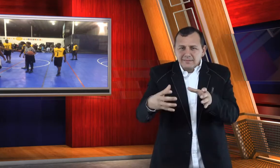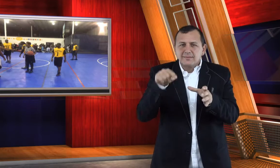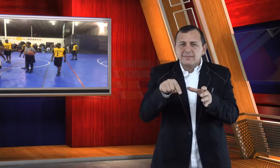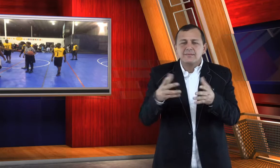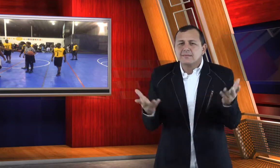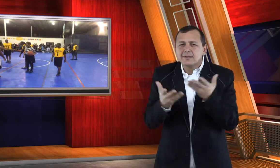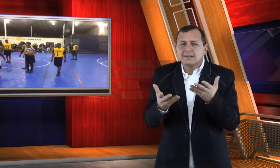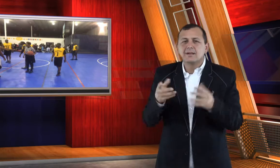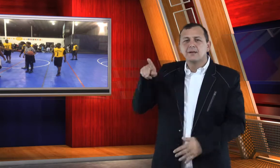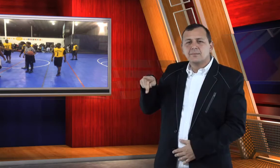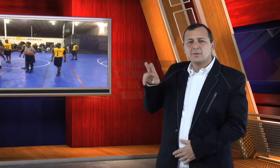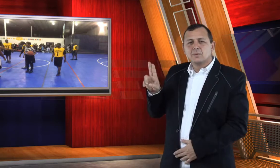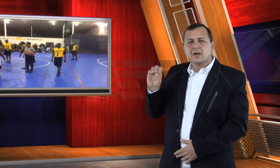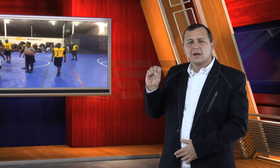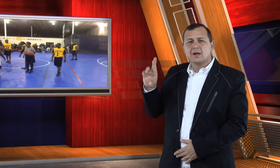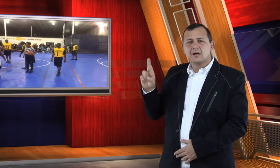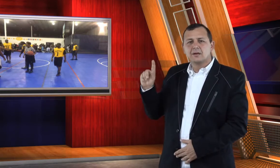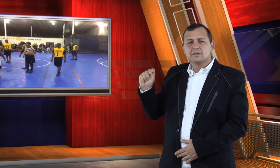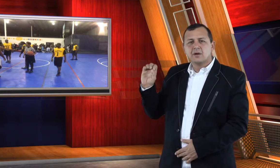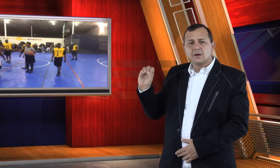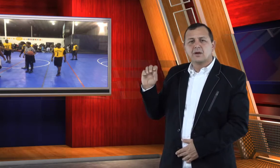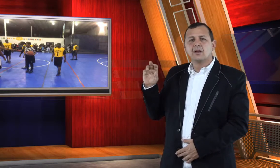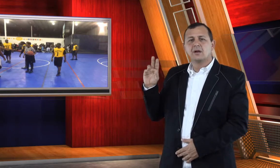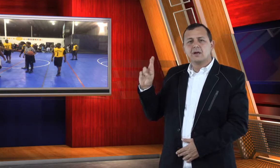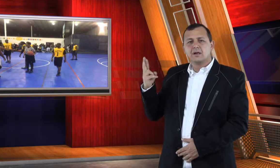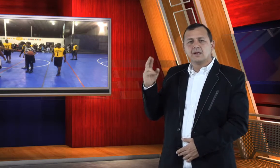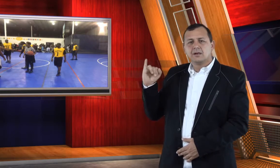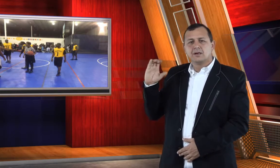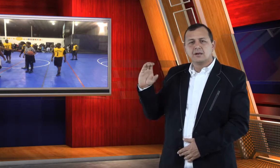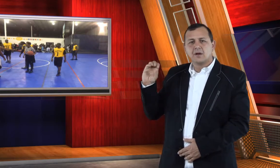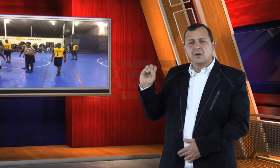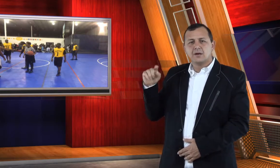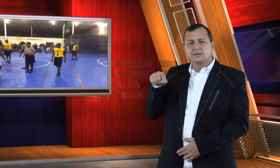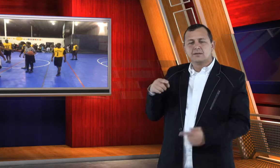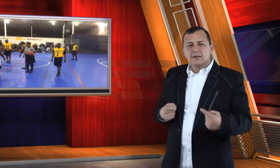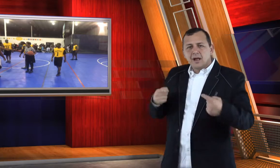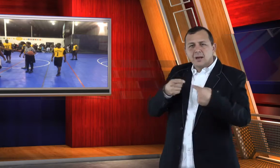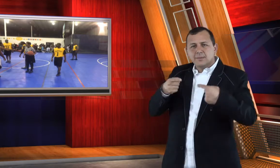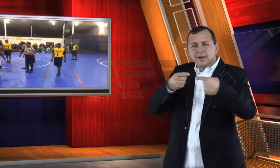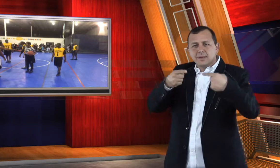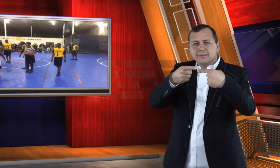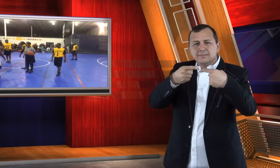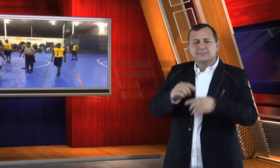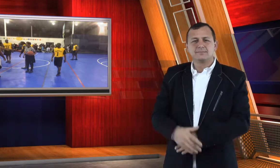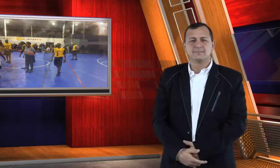to visit Puerto Rico and compete there.